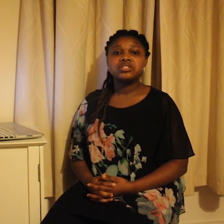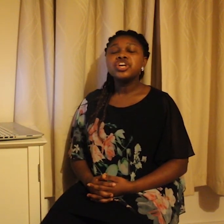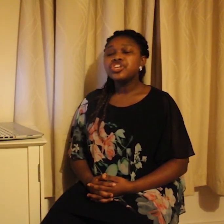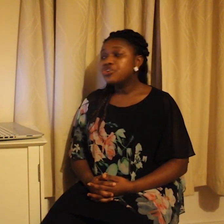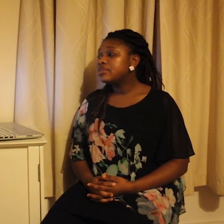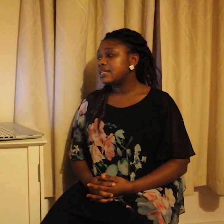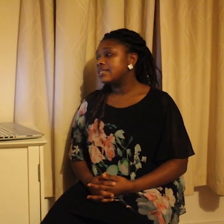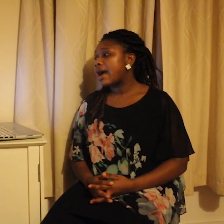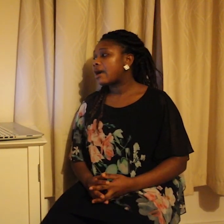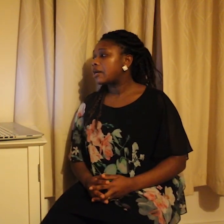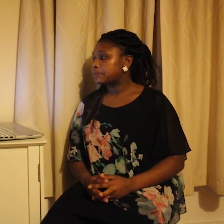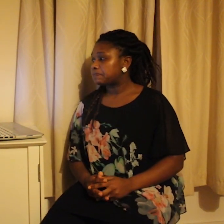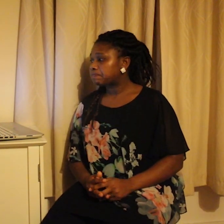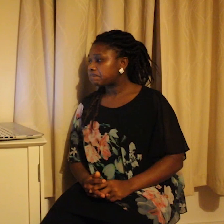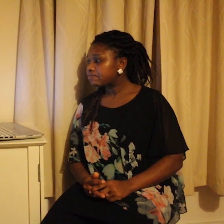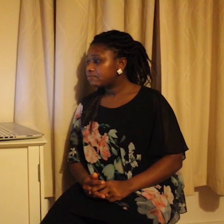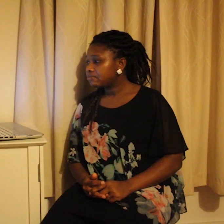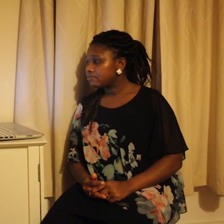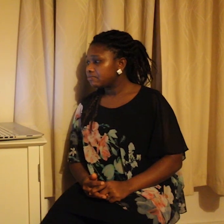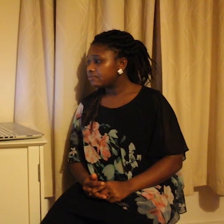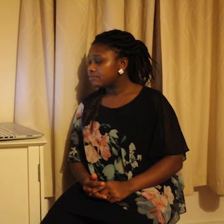constructions used in Akan.